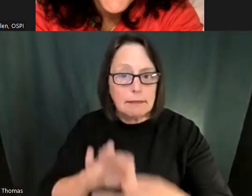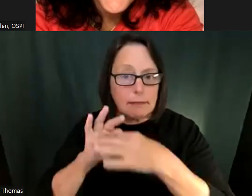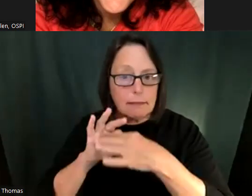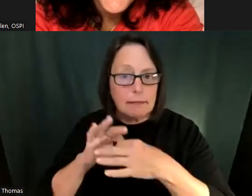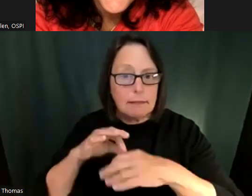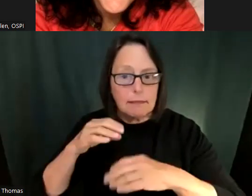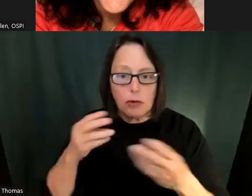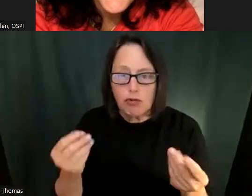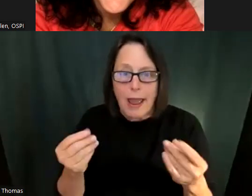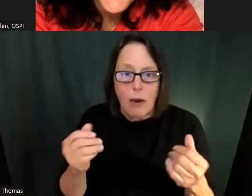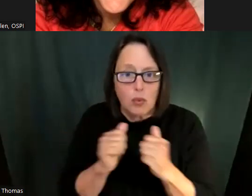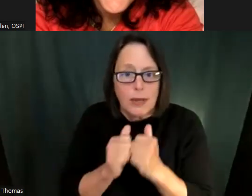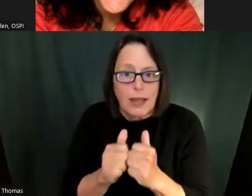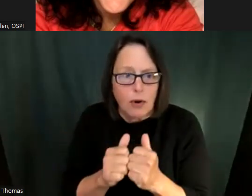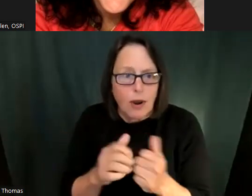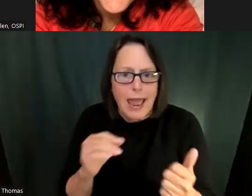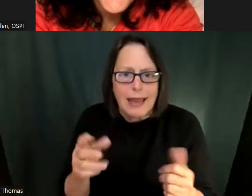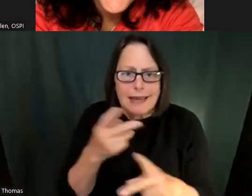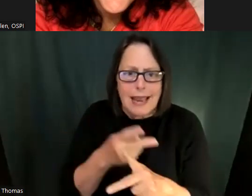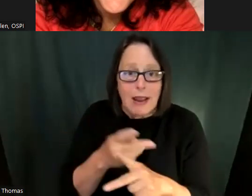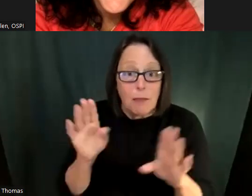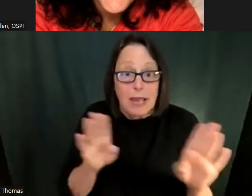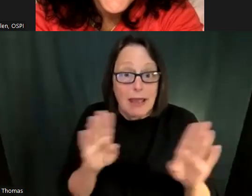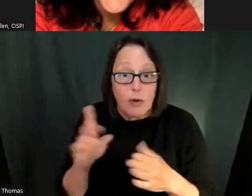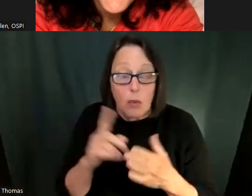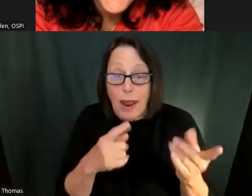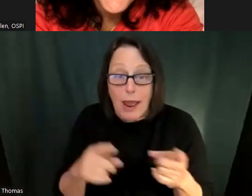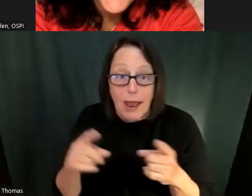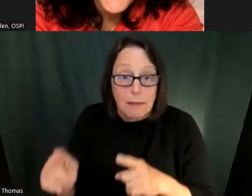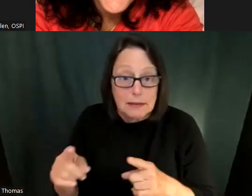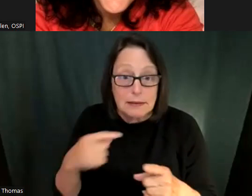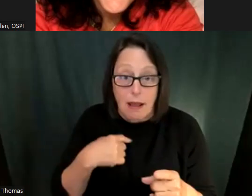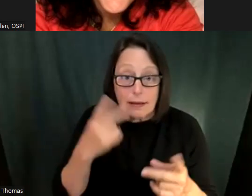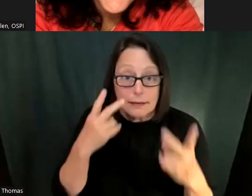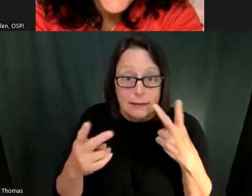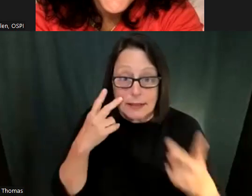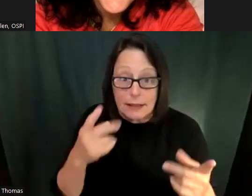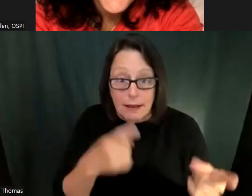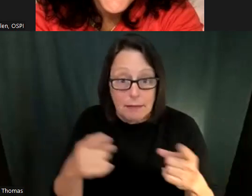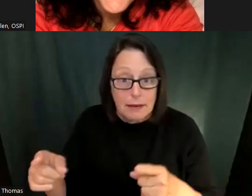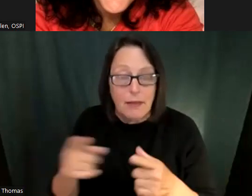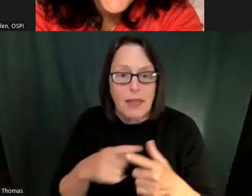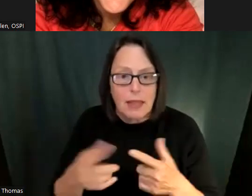You know, appropriate transparency with students about my emotional responses to the our time together. So that kind of vulnerability I feel has worked well to make those relations that can then move us ahead and.